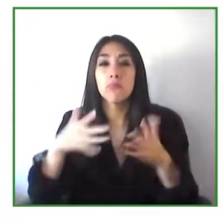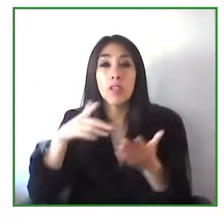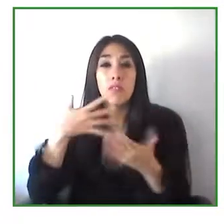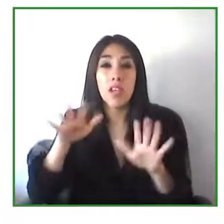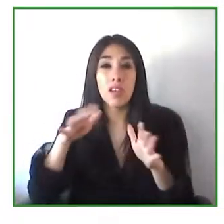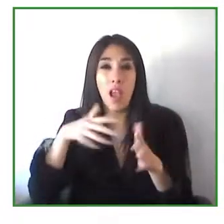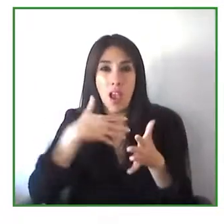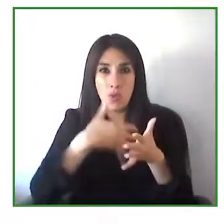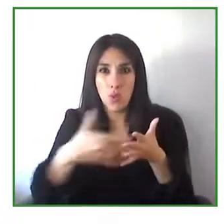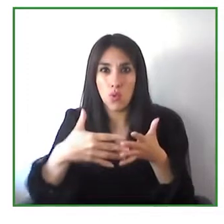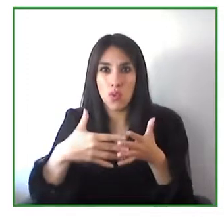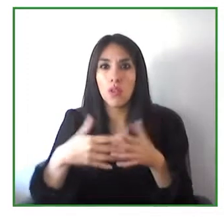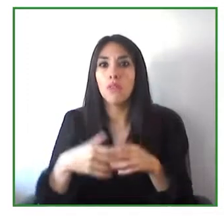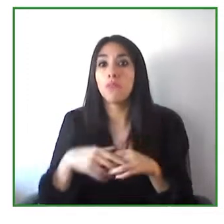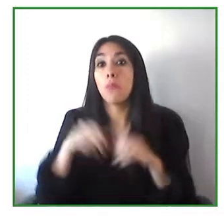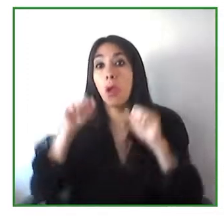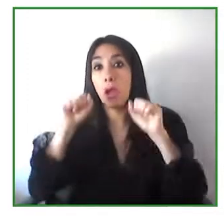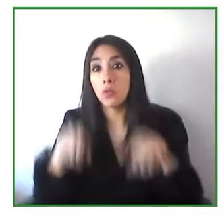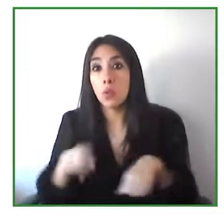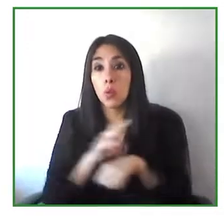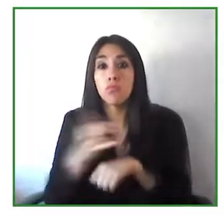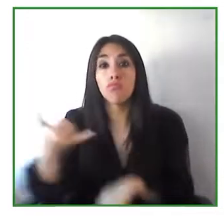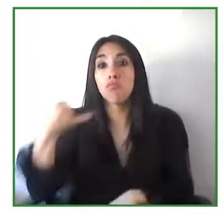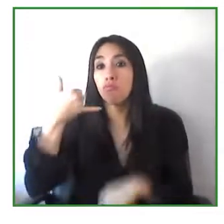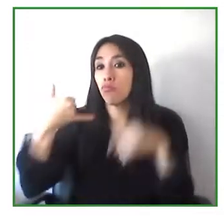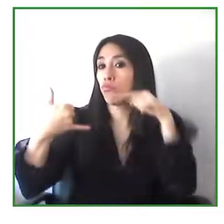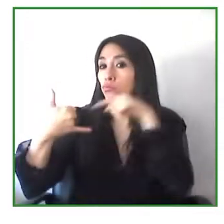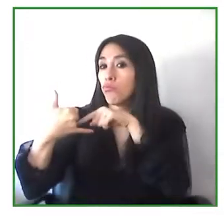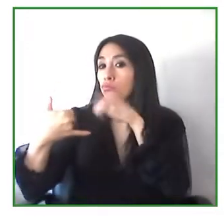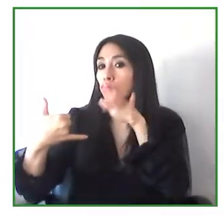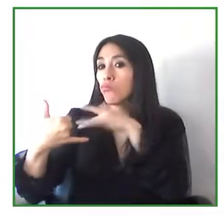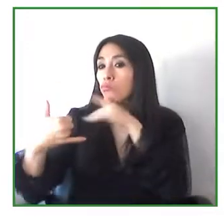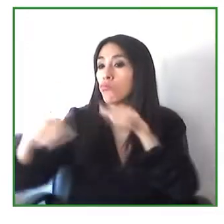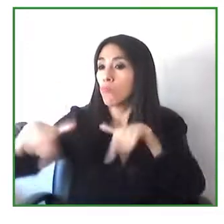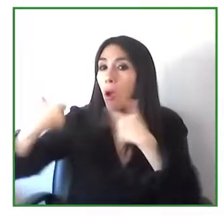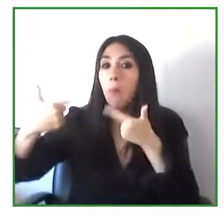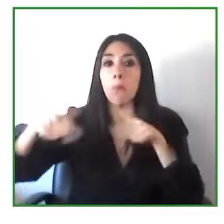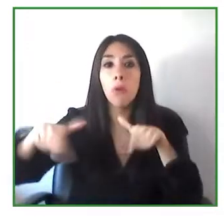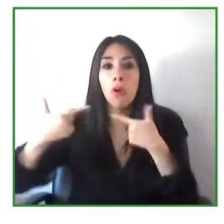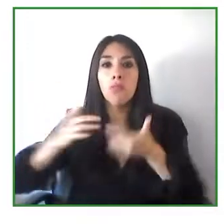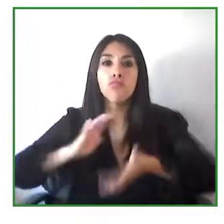have a video interpreter coming online to help you communicate and the same with video